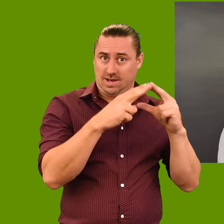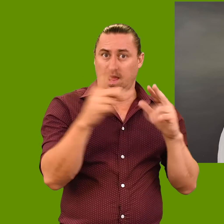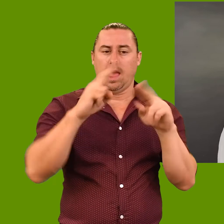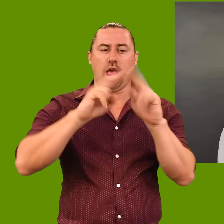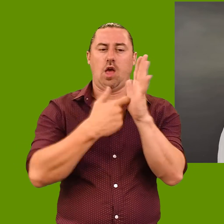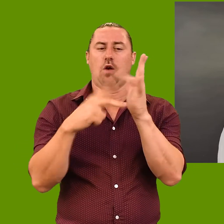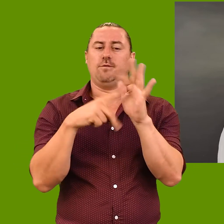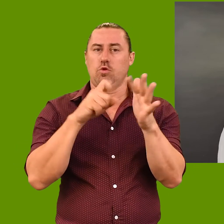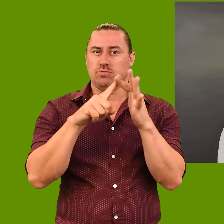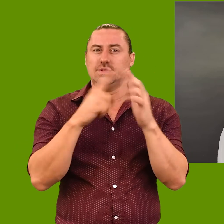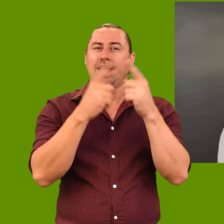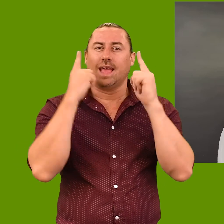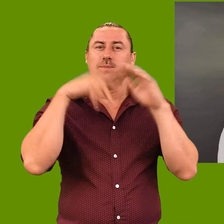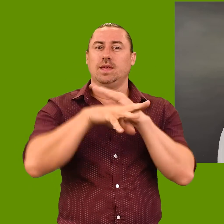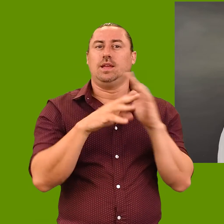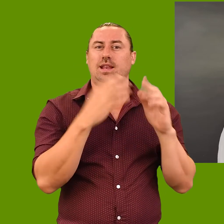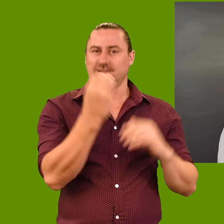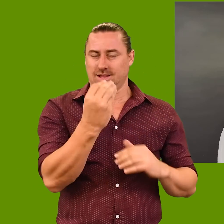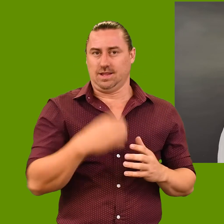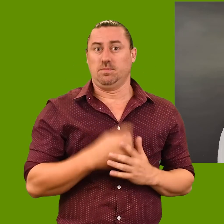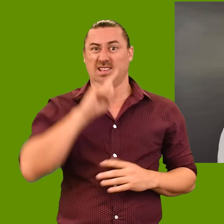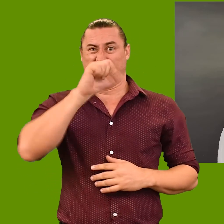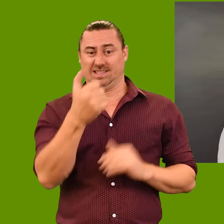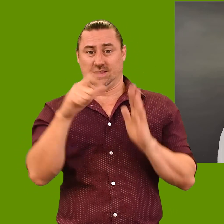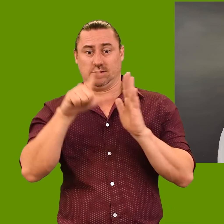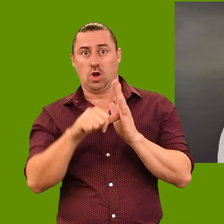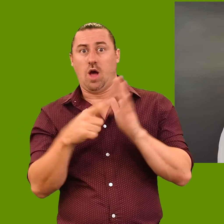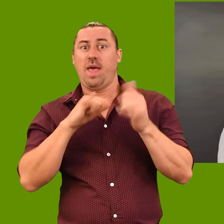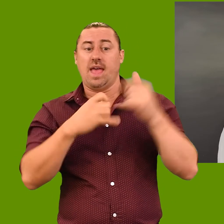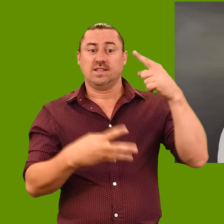and the Florence Academy in Italy. This is his sixth time as an Archibald Prize